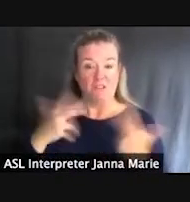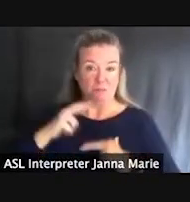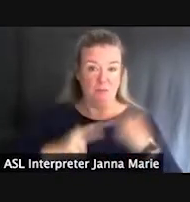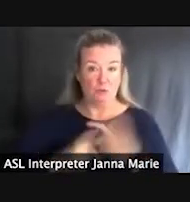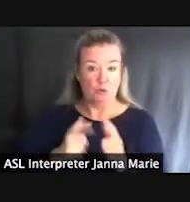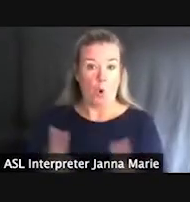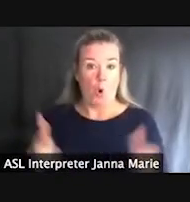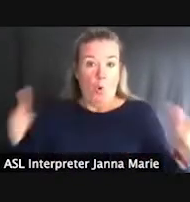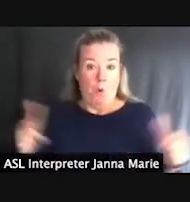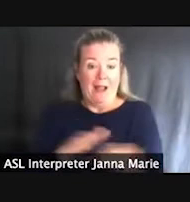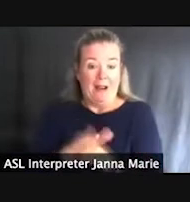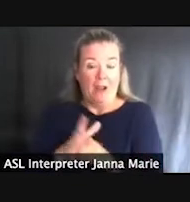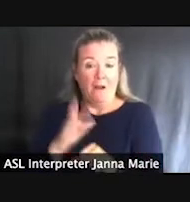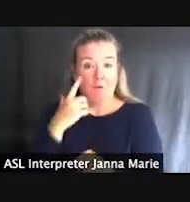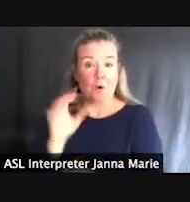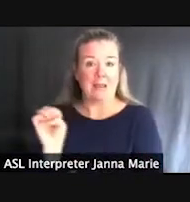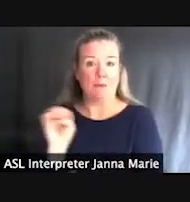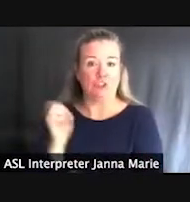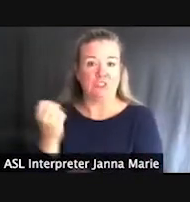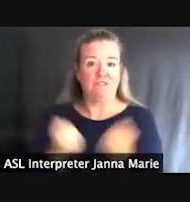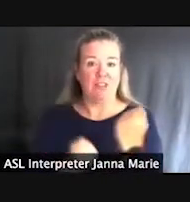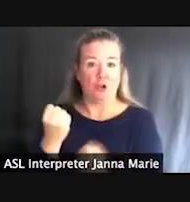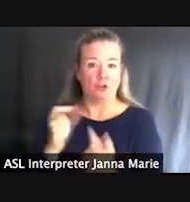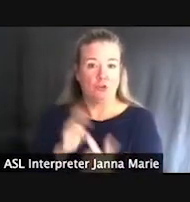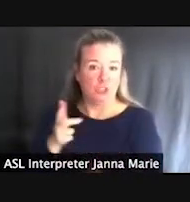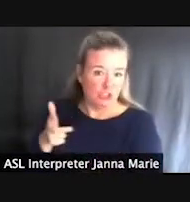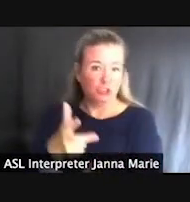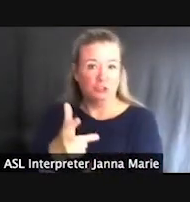to access the beach, creating a quicker response time.